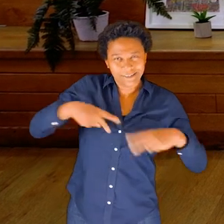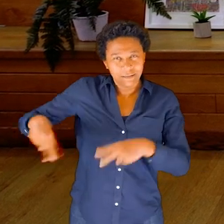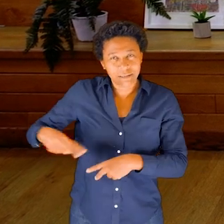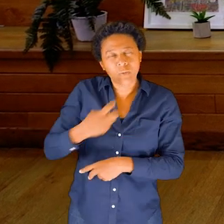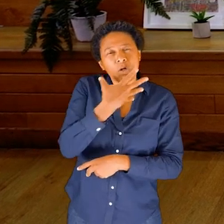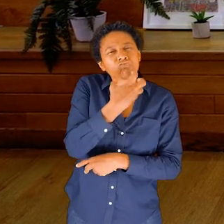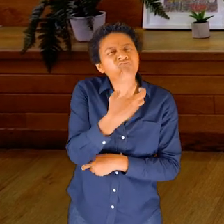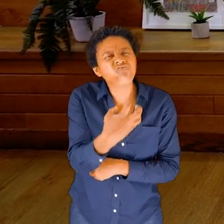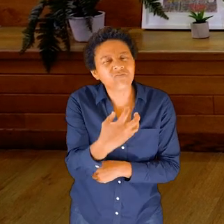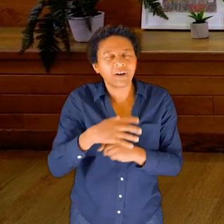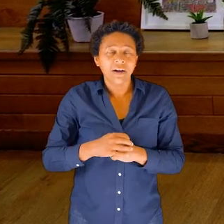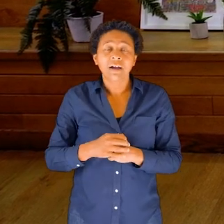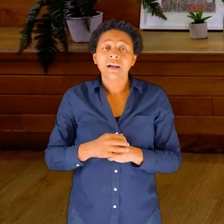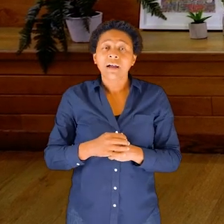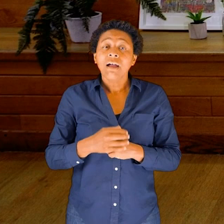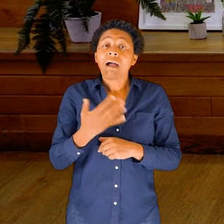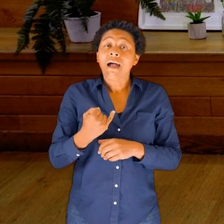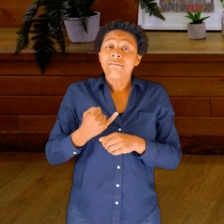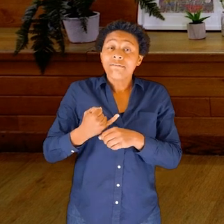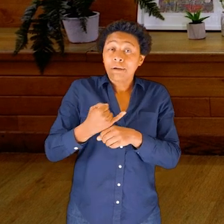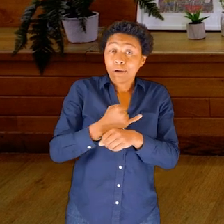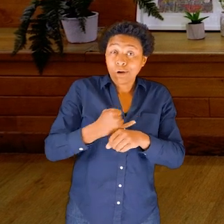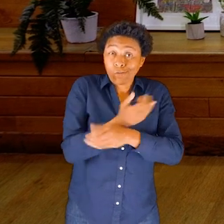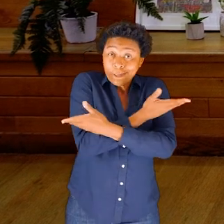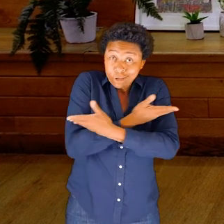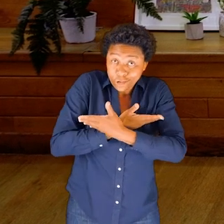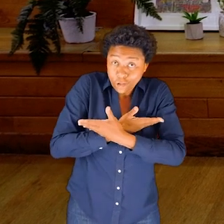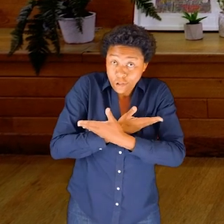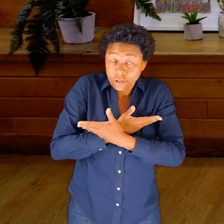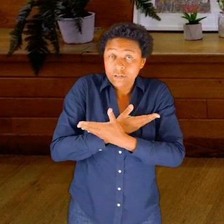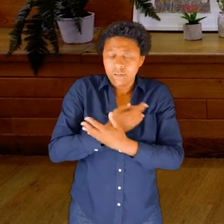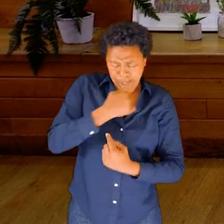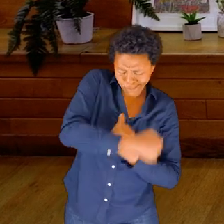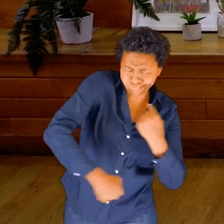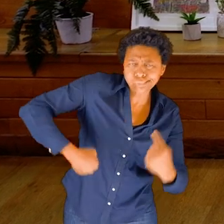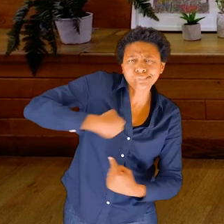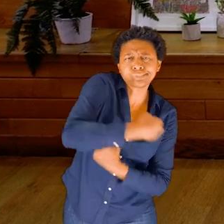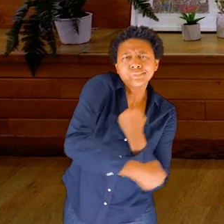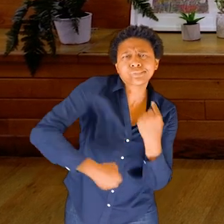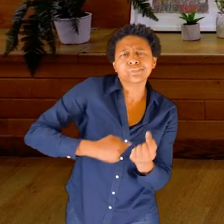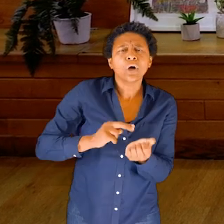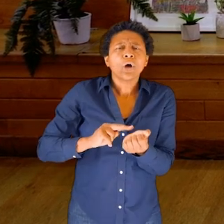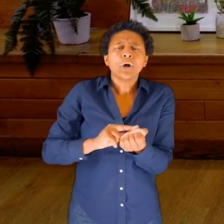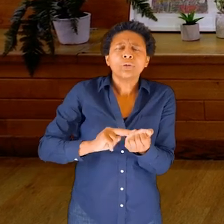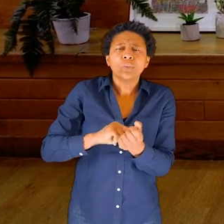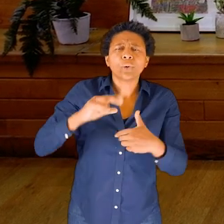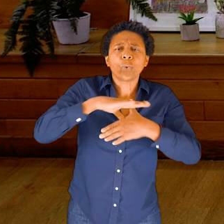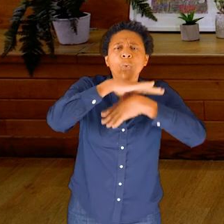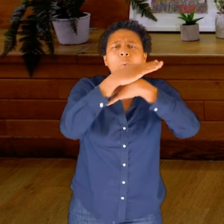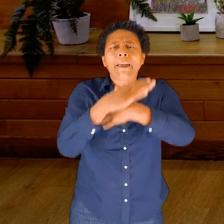I am wearing a grey t-shirt with a beautiful blue whale and blue fish swimming in a circle.